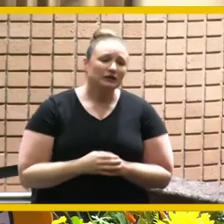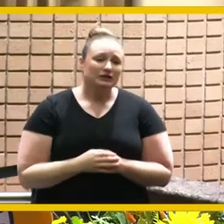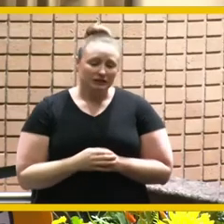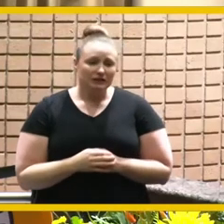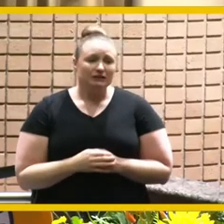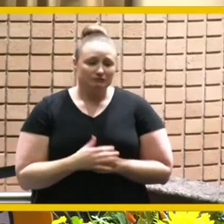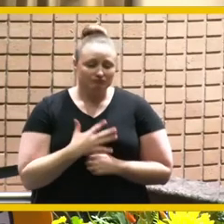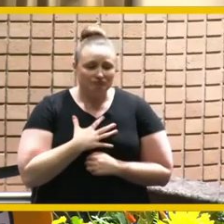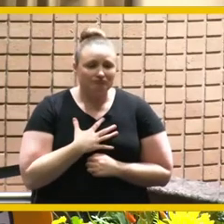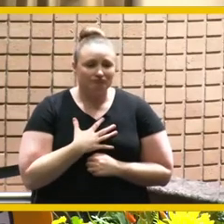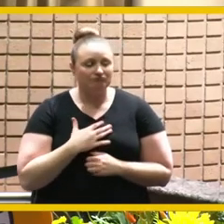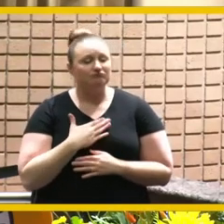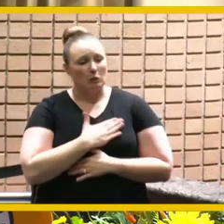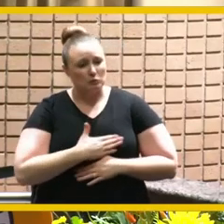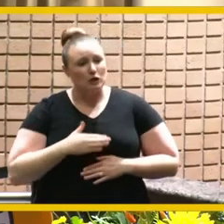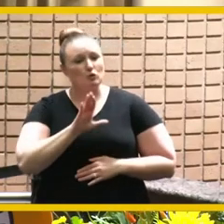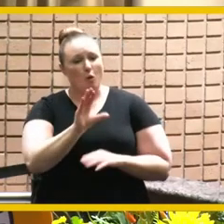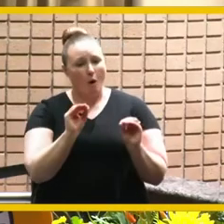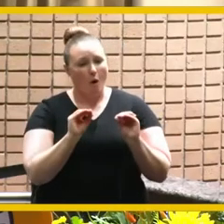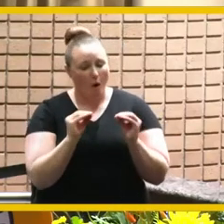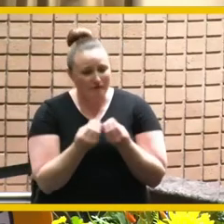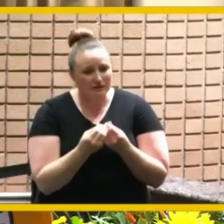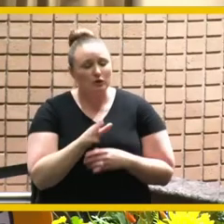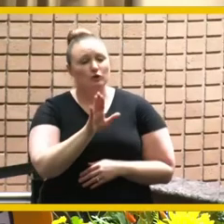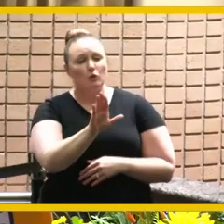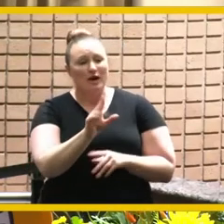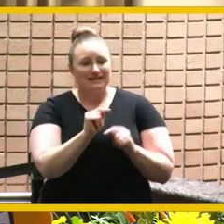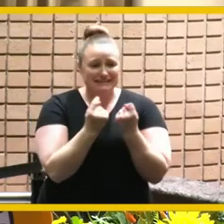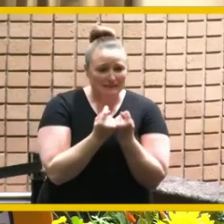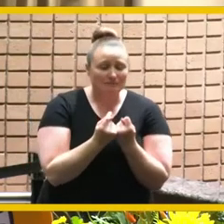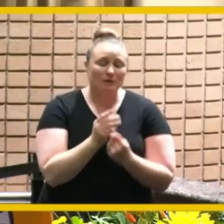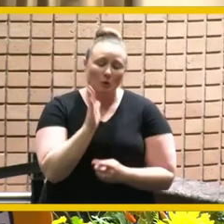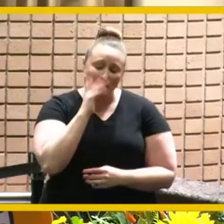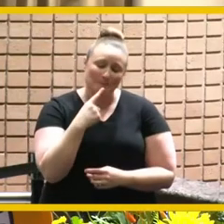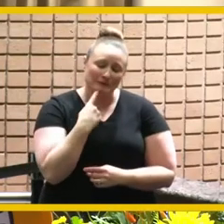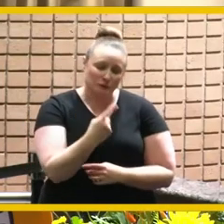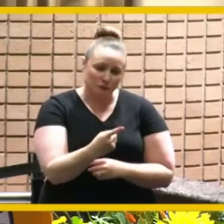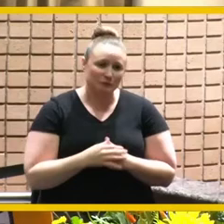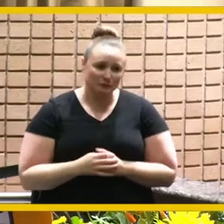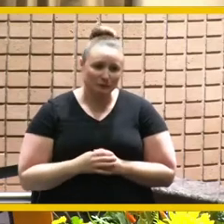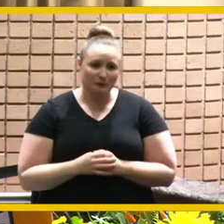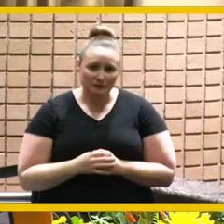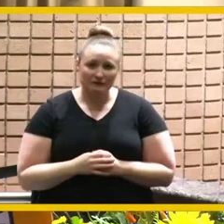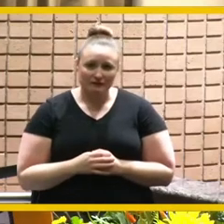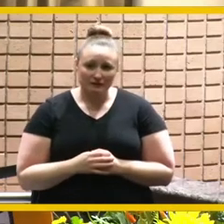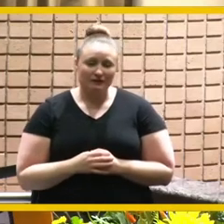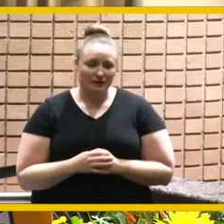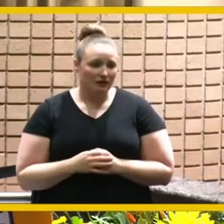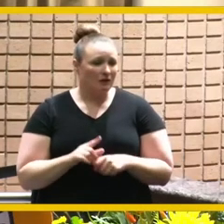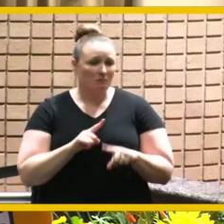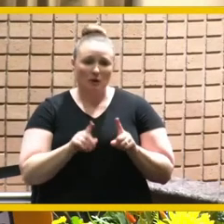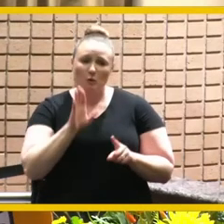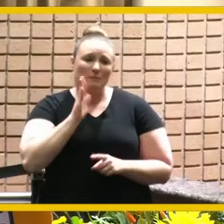office and your team you're going to be missed but we're forever going to be grateful for you because